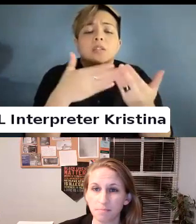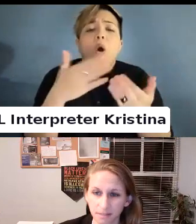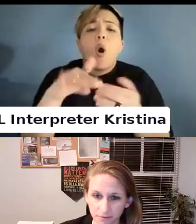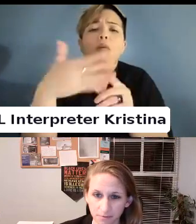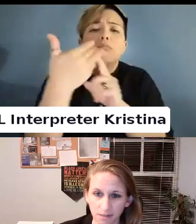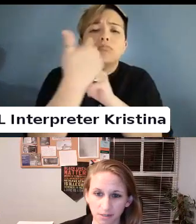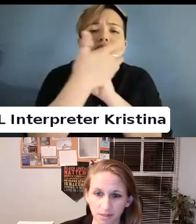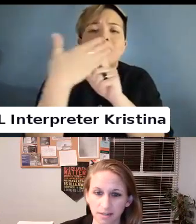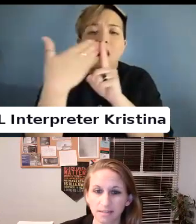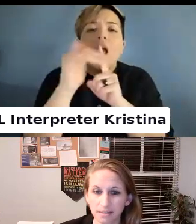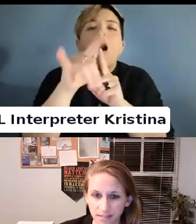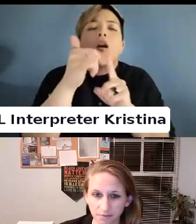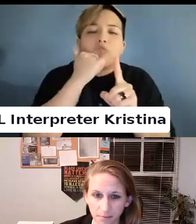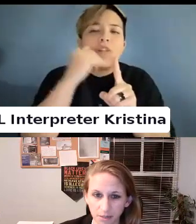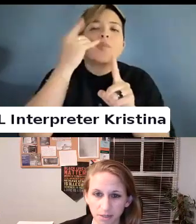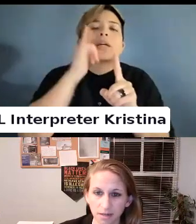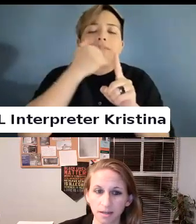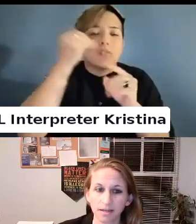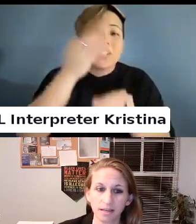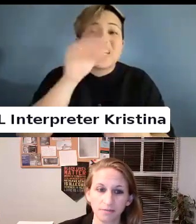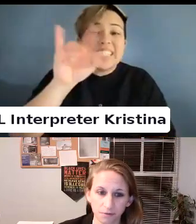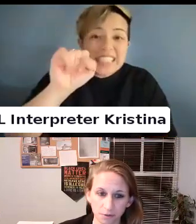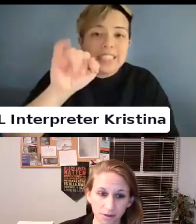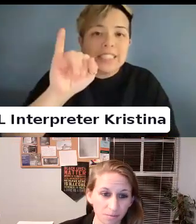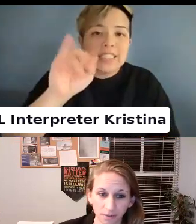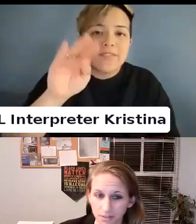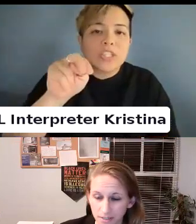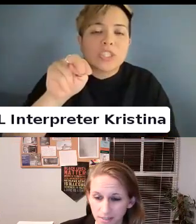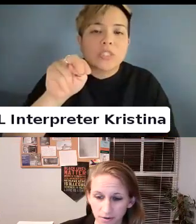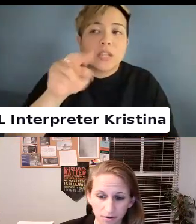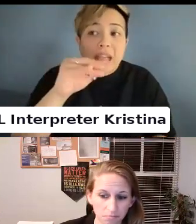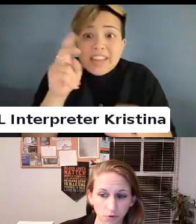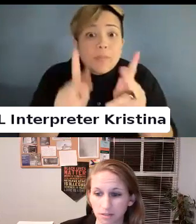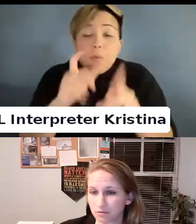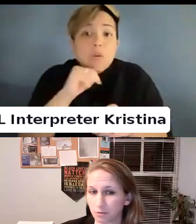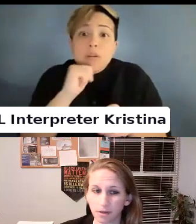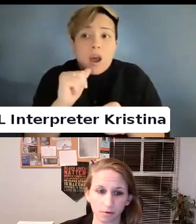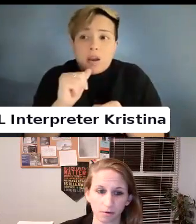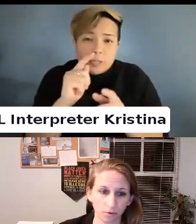Even folks that are not malicious and are not transferable for tablets necessarily.